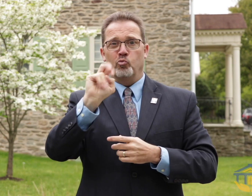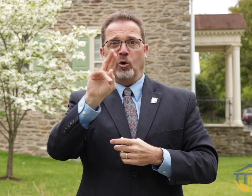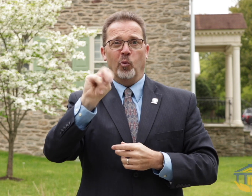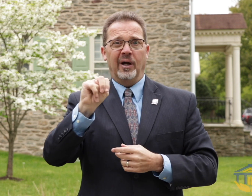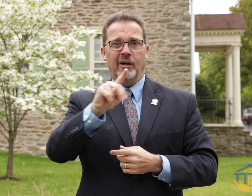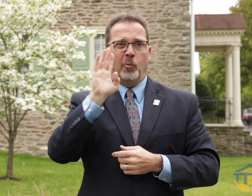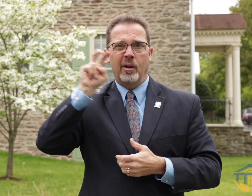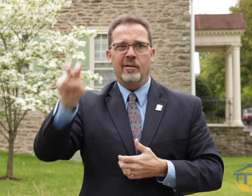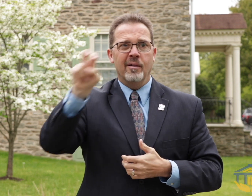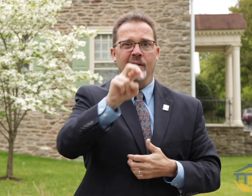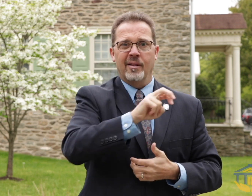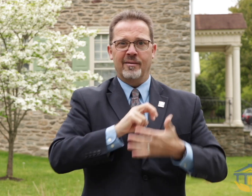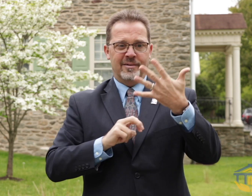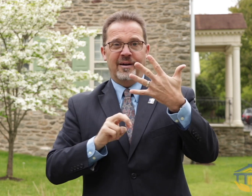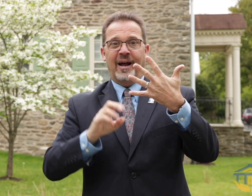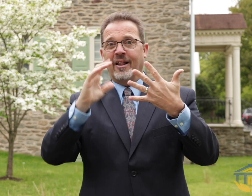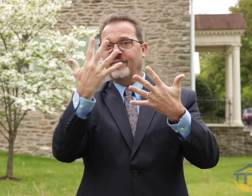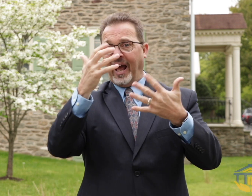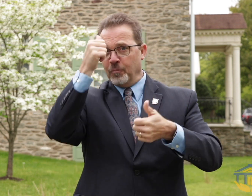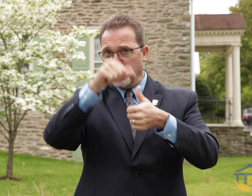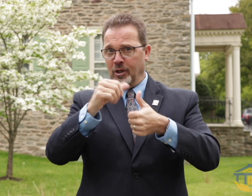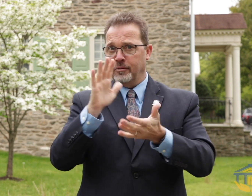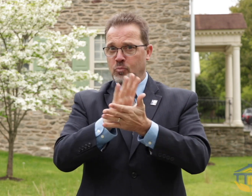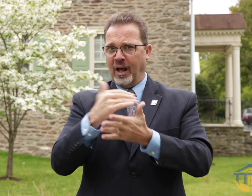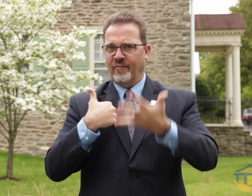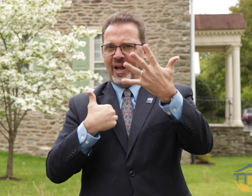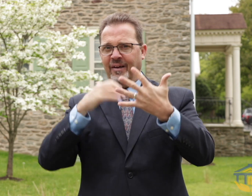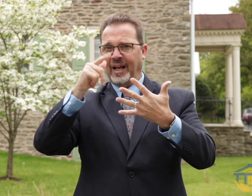everyone is looking forward to a wonderful time next year for the reunion. You may